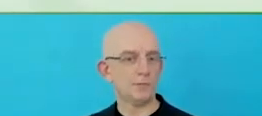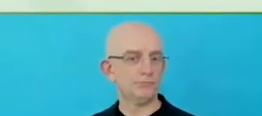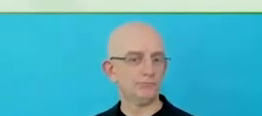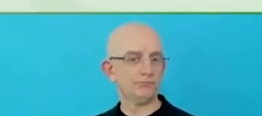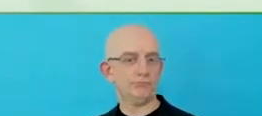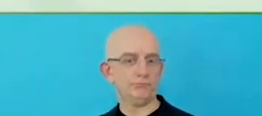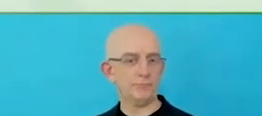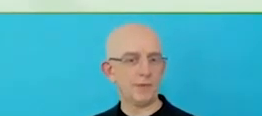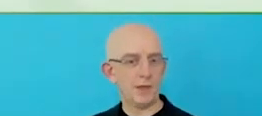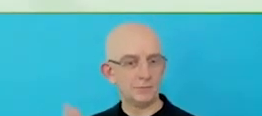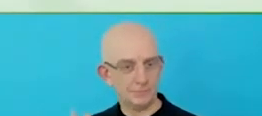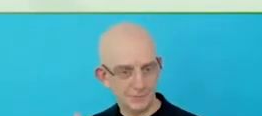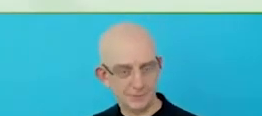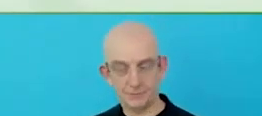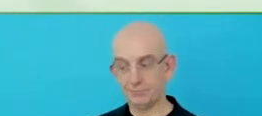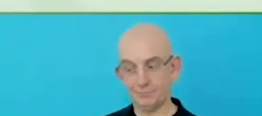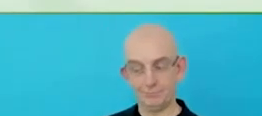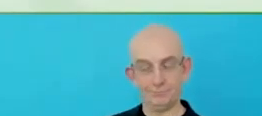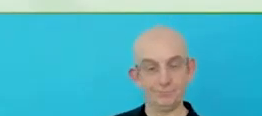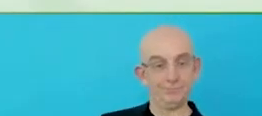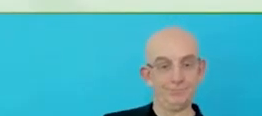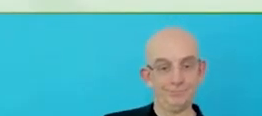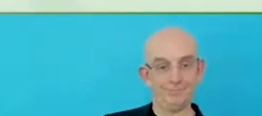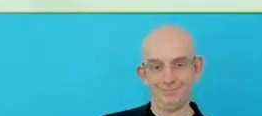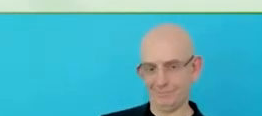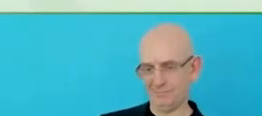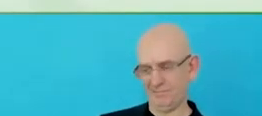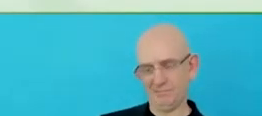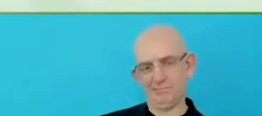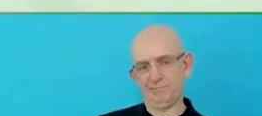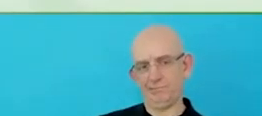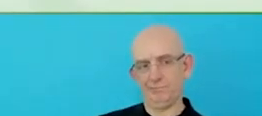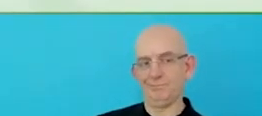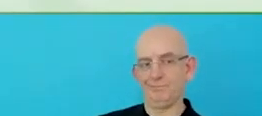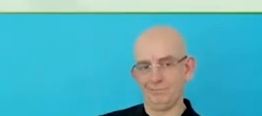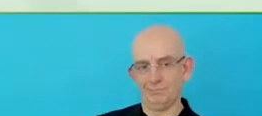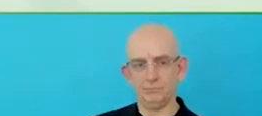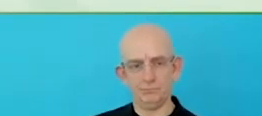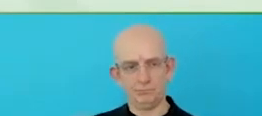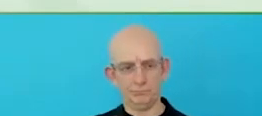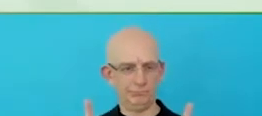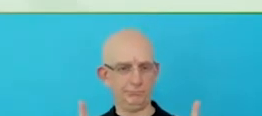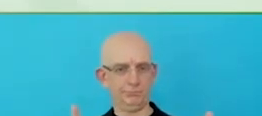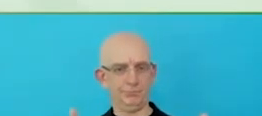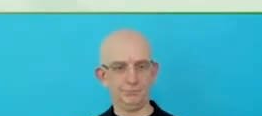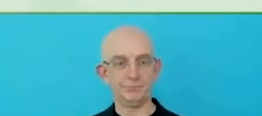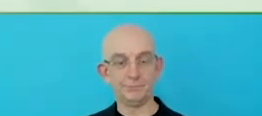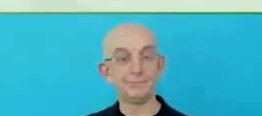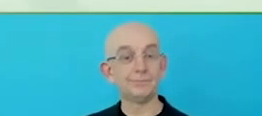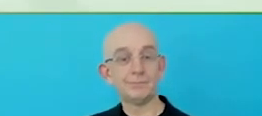To the right is Carlos, global disability inclusion manager at McDonald's as well.